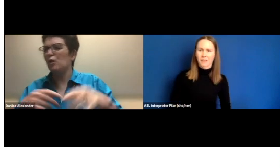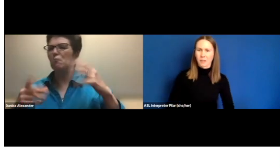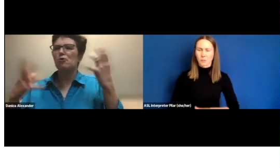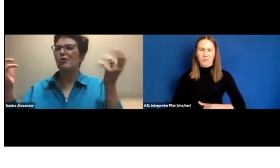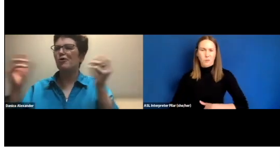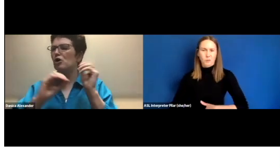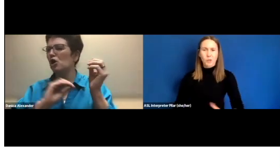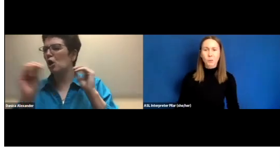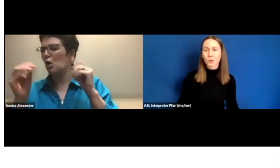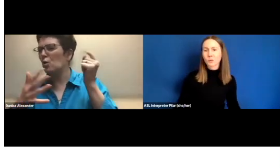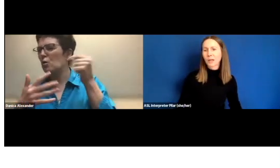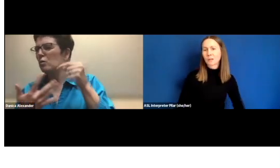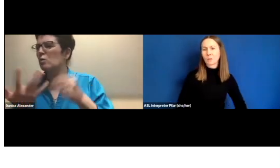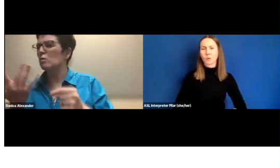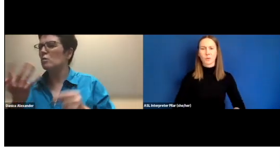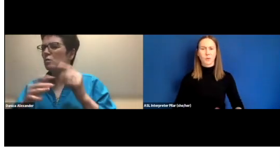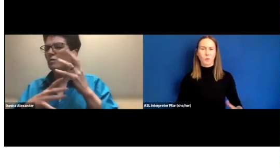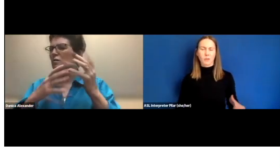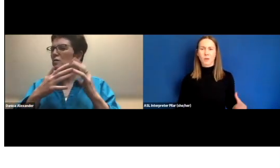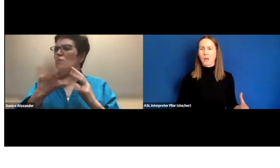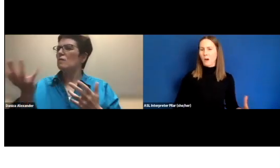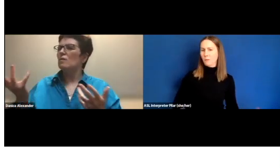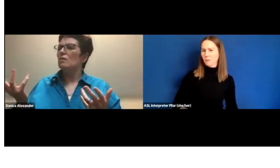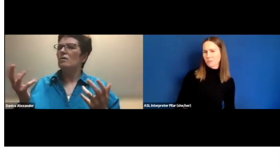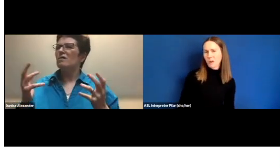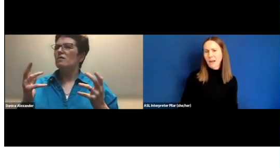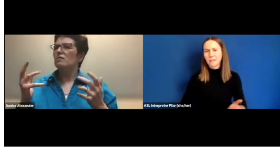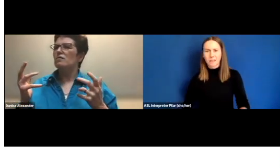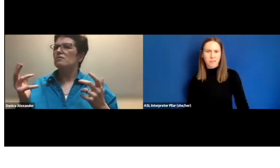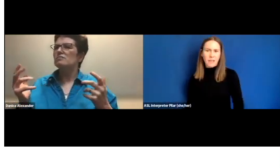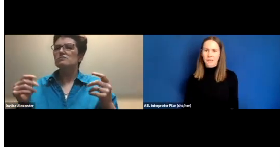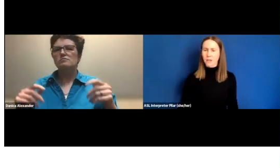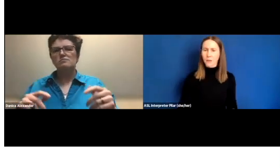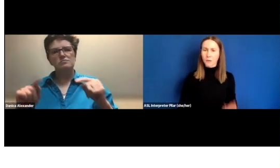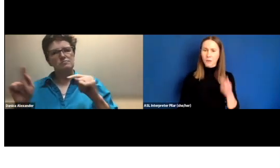There was no interpreter available, no one offered to write this, that, and the other.